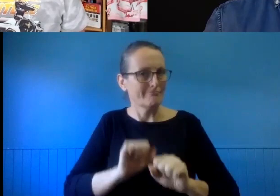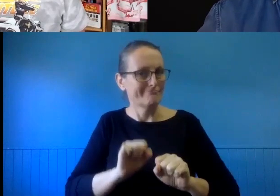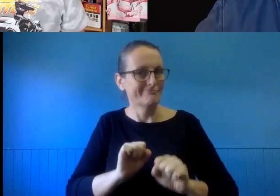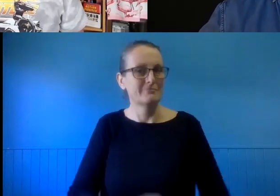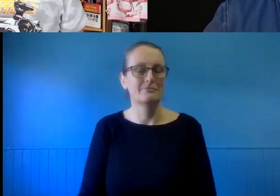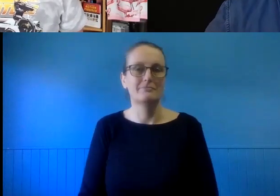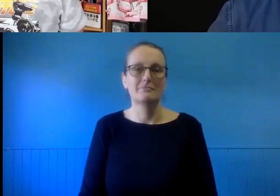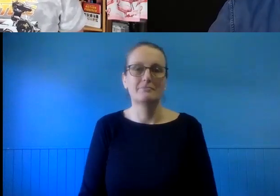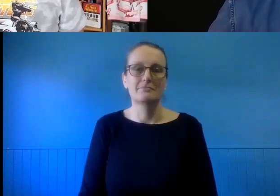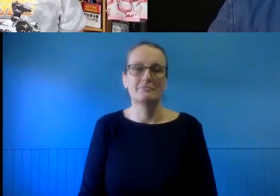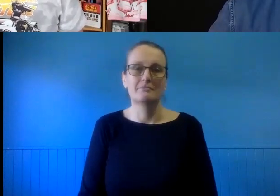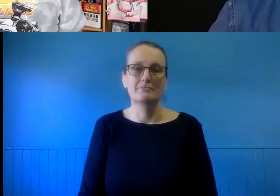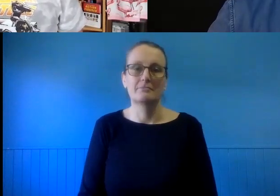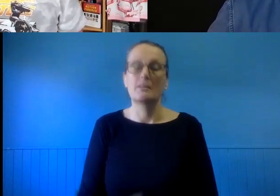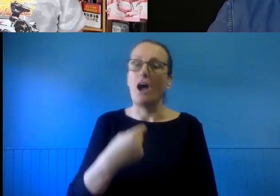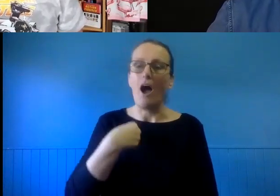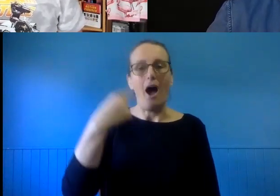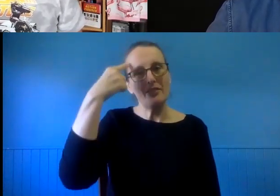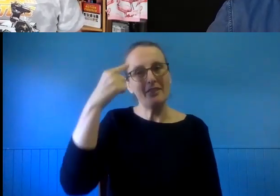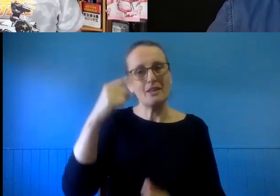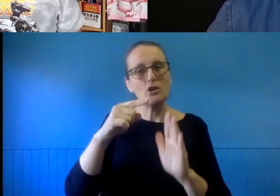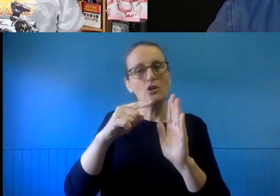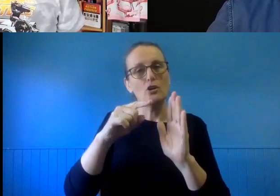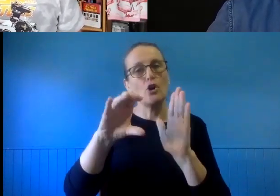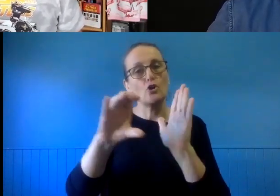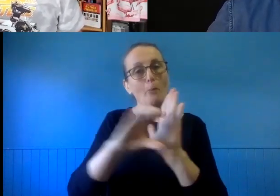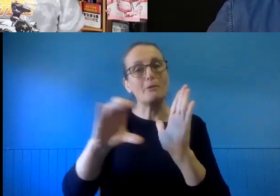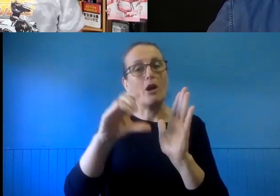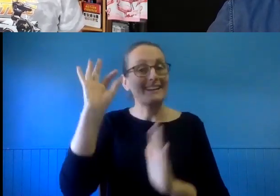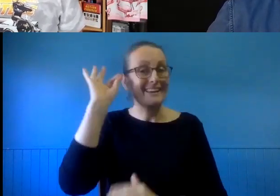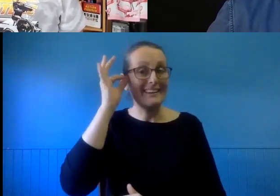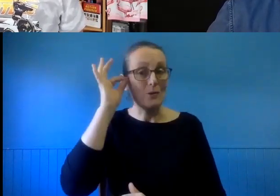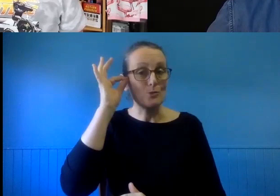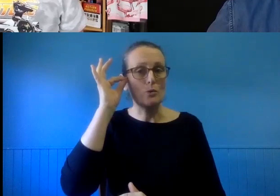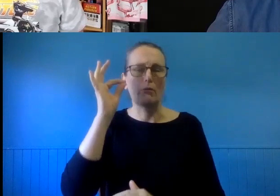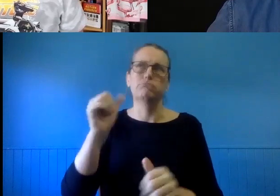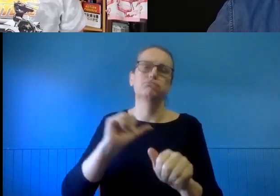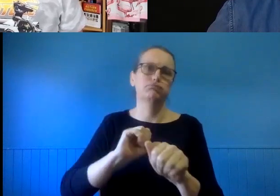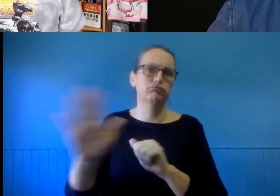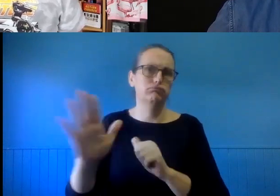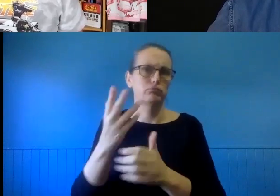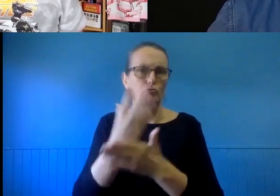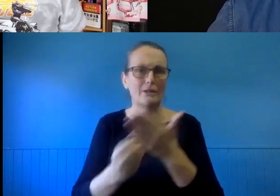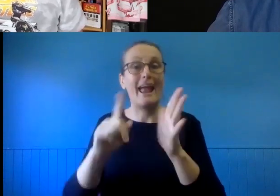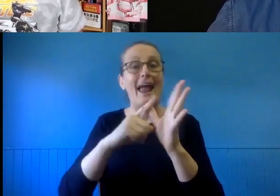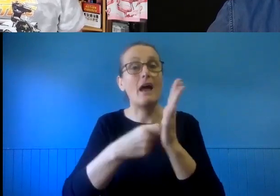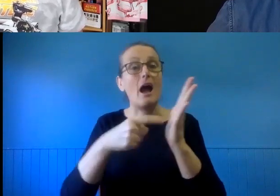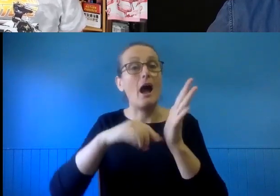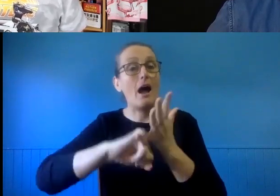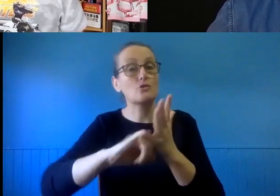I do strongly recommend the Copyright Council's amazing set of resources and Arts Law resources. There are a